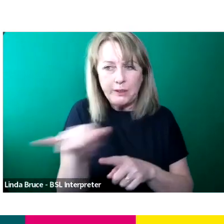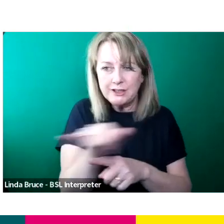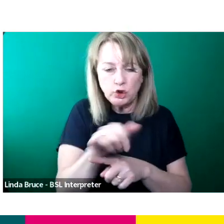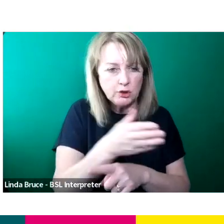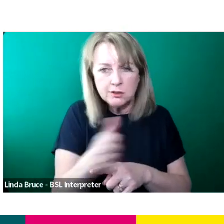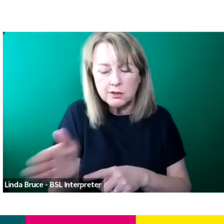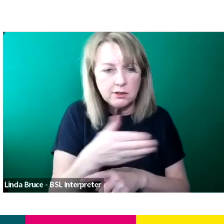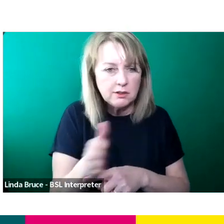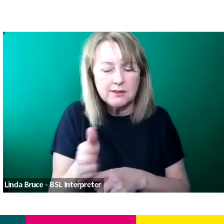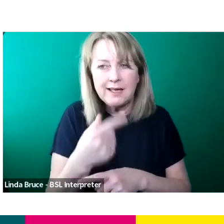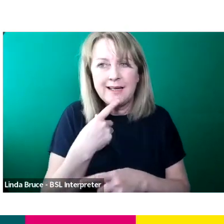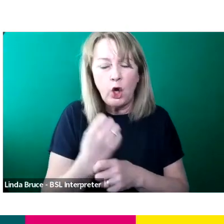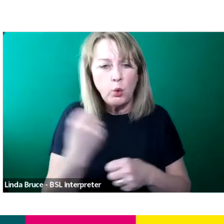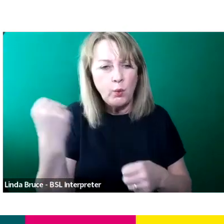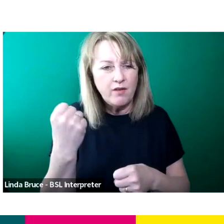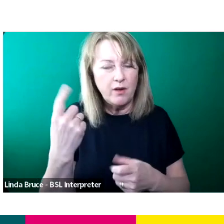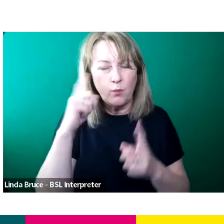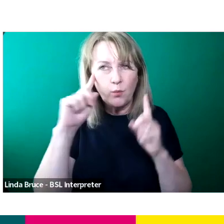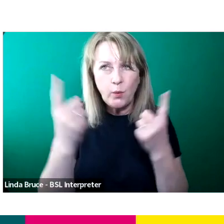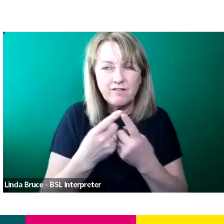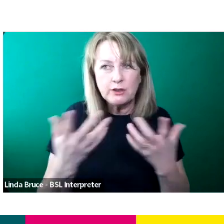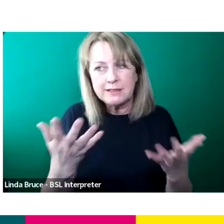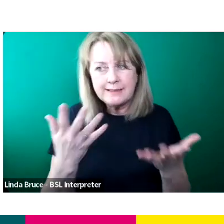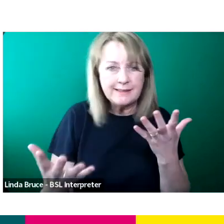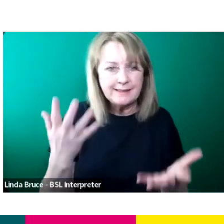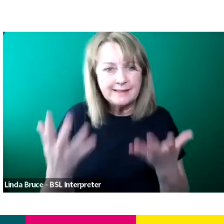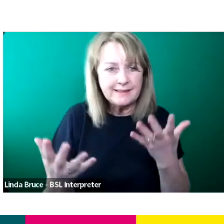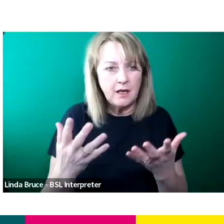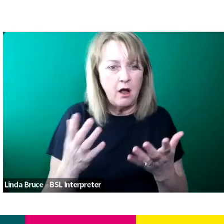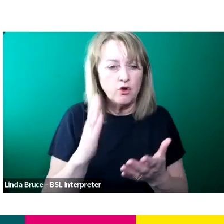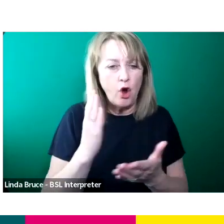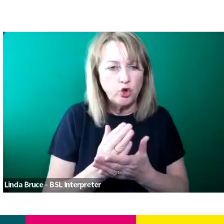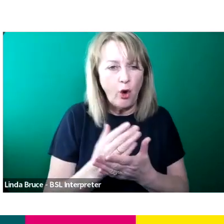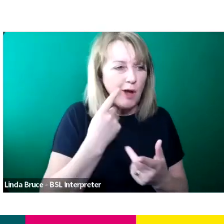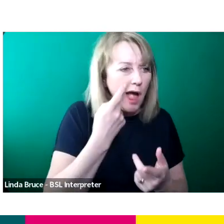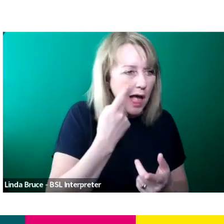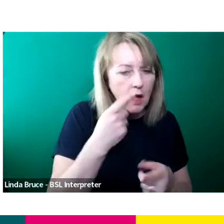uni as well, it's very, you're not sure and you have to try a lot of things out to see what you want to do.